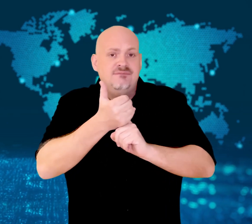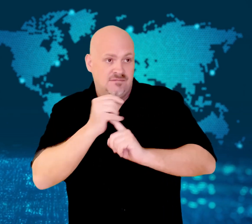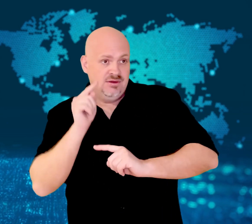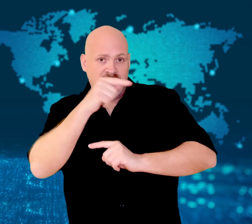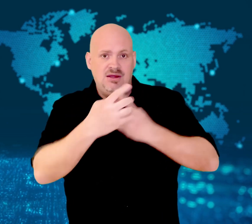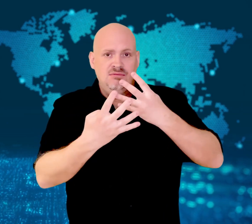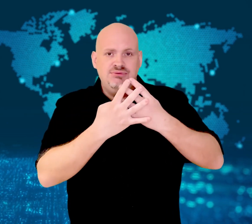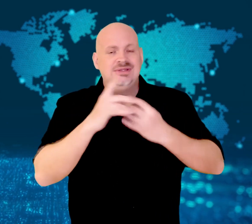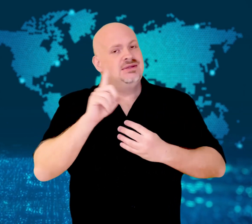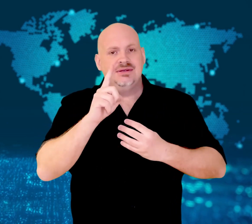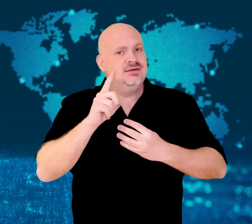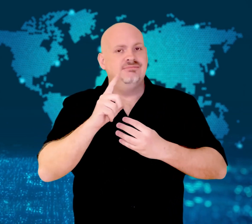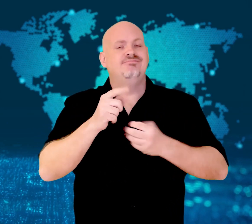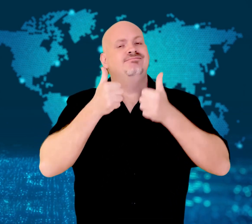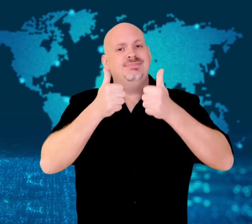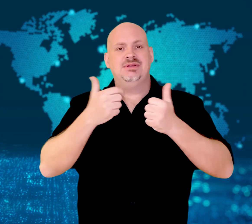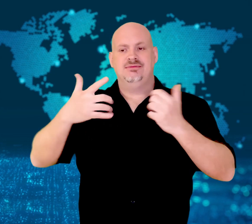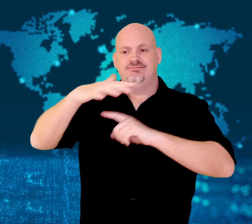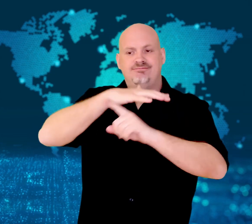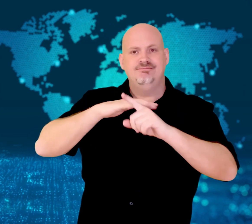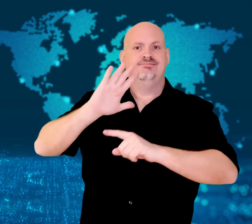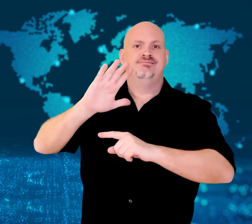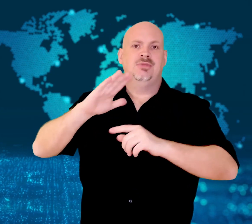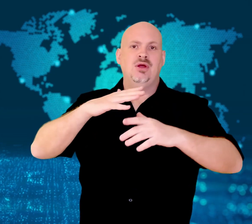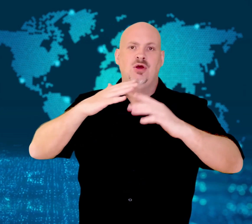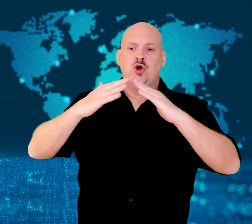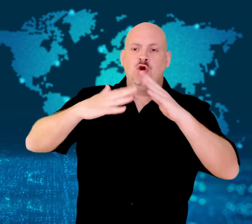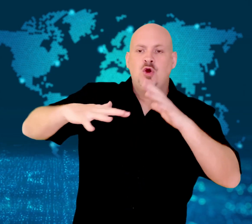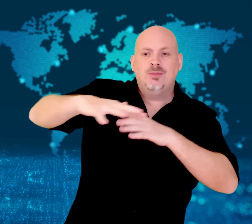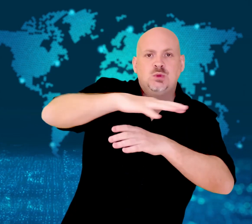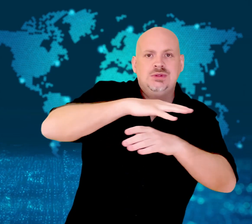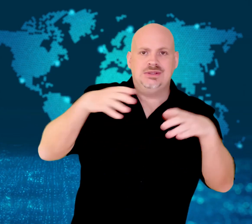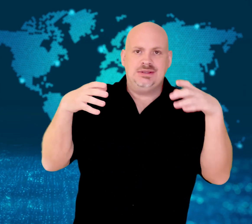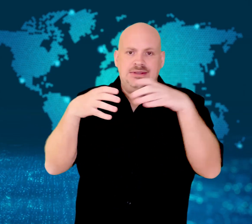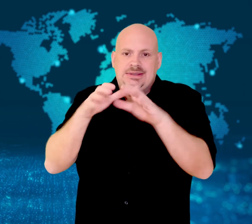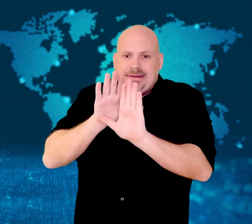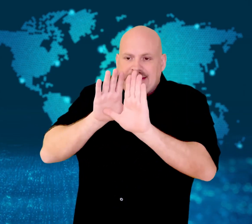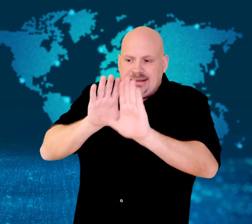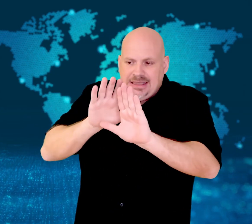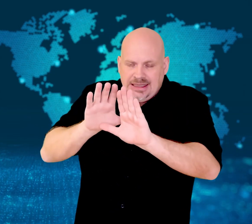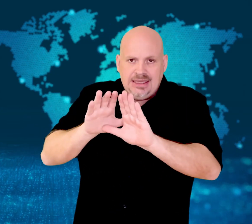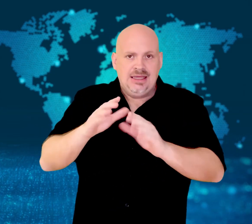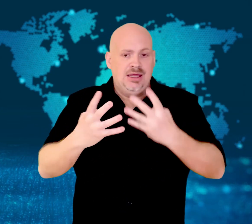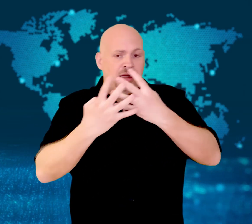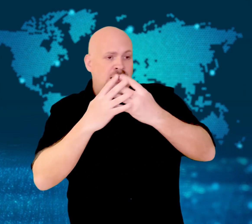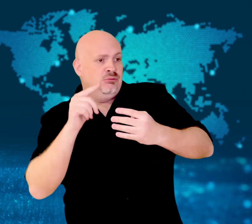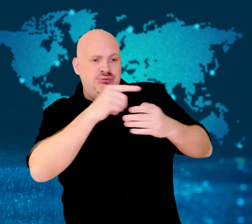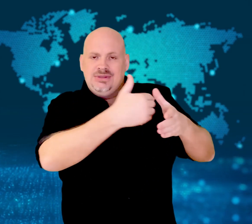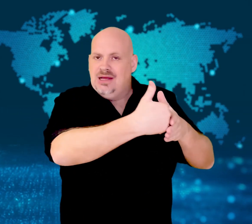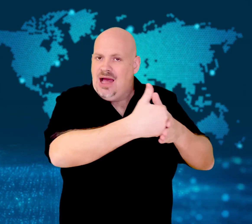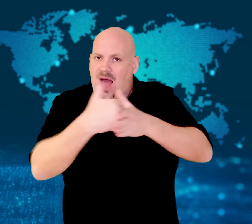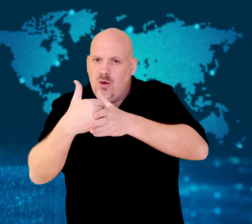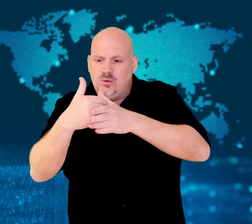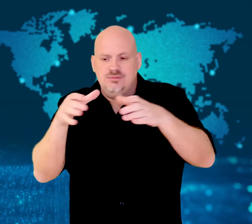A spokesperson for the Ministry of Justice says that fewer